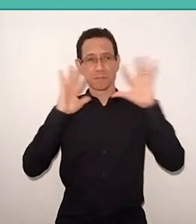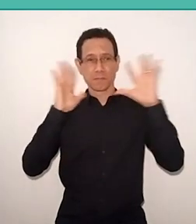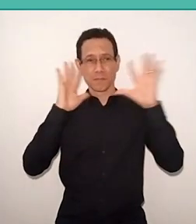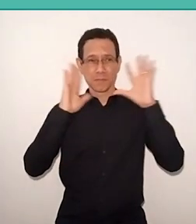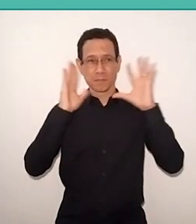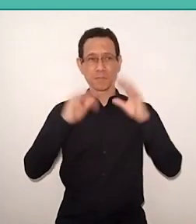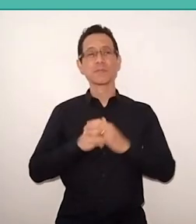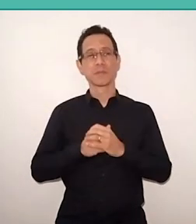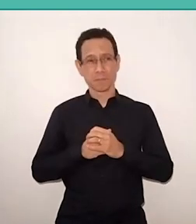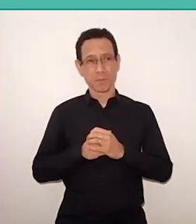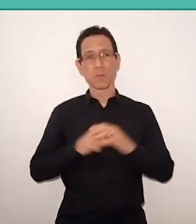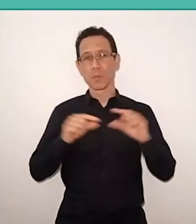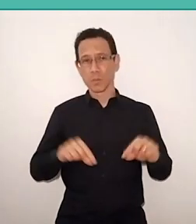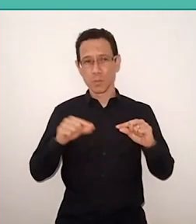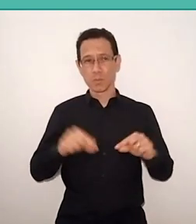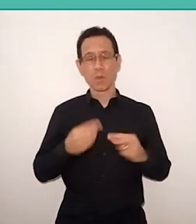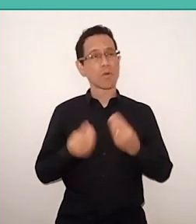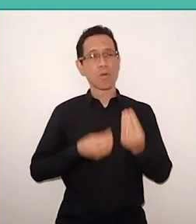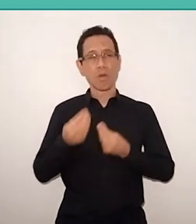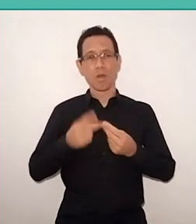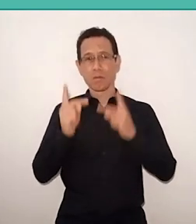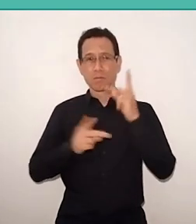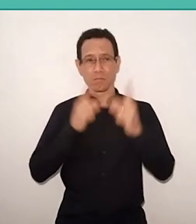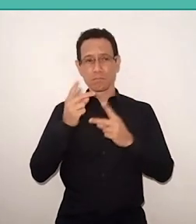and, as my colleague Sérgio said,